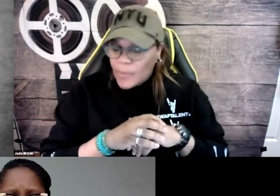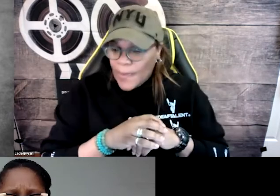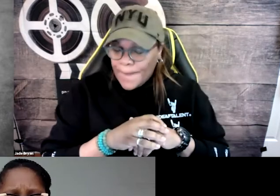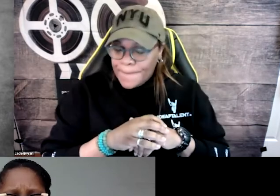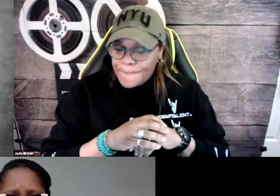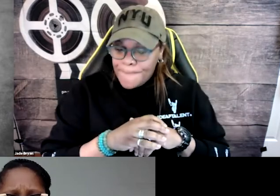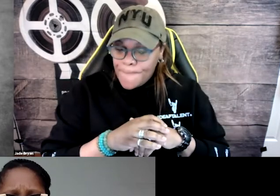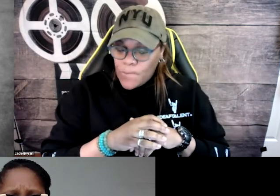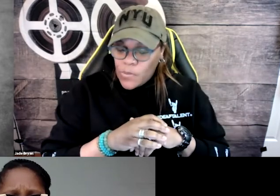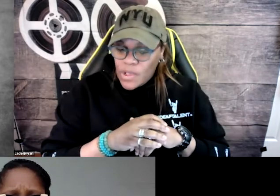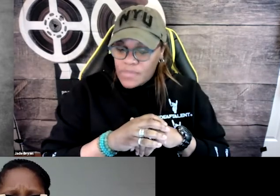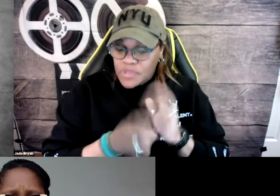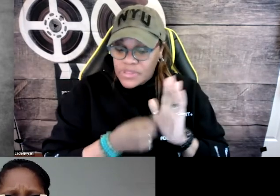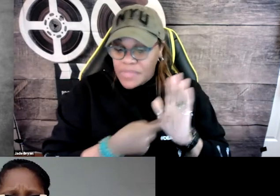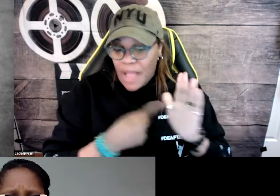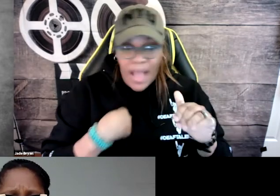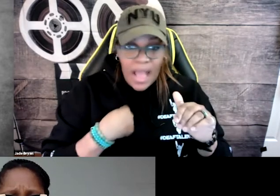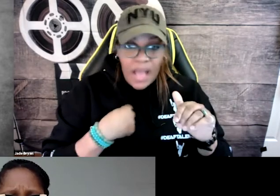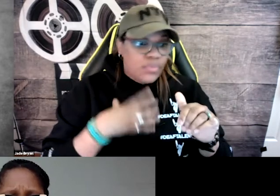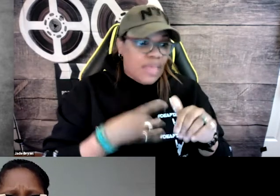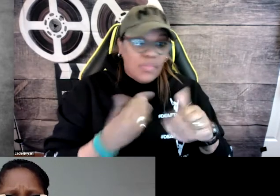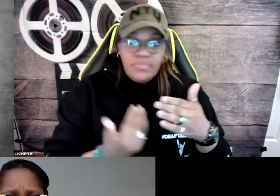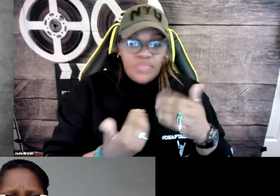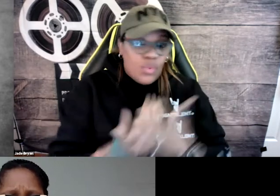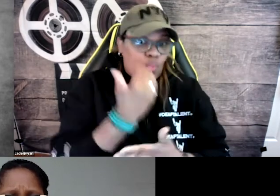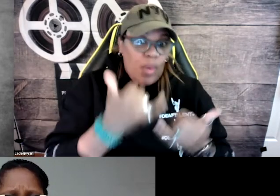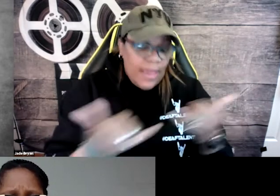So we'll go back and have the script